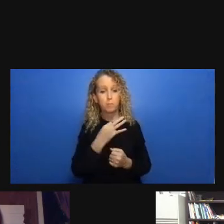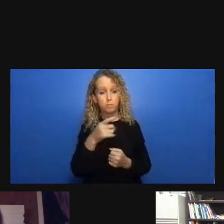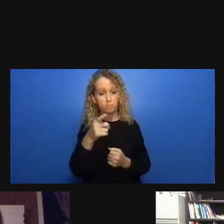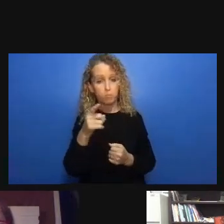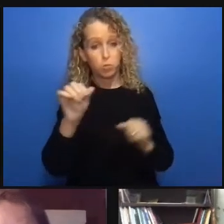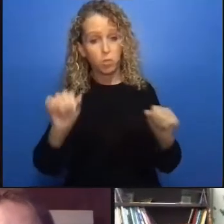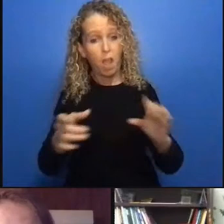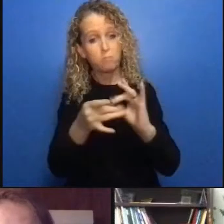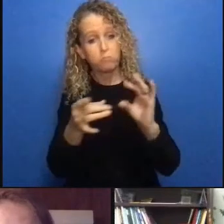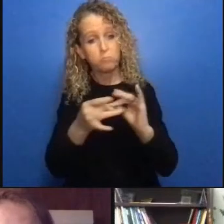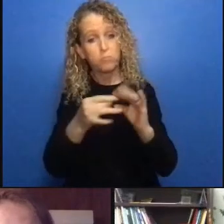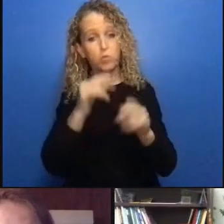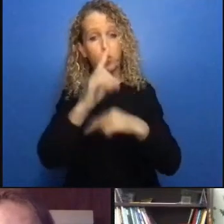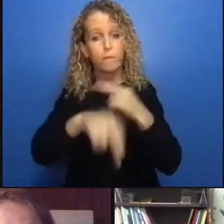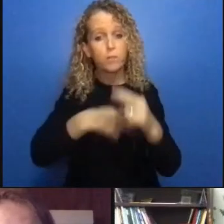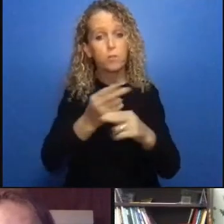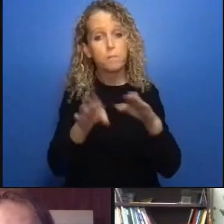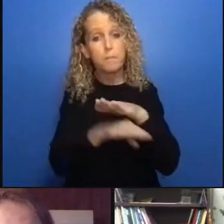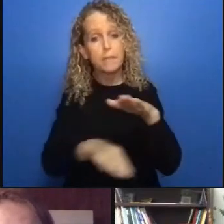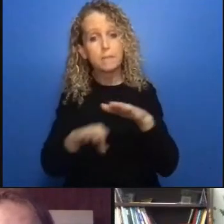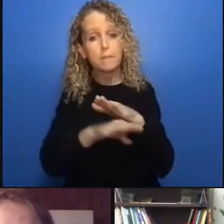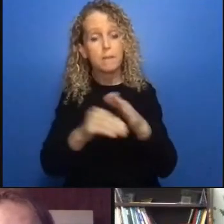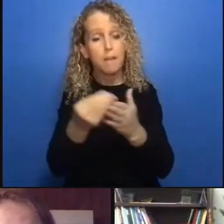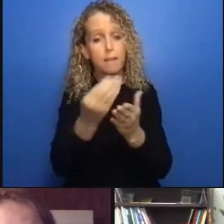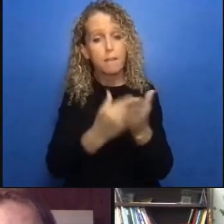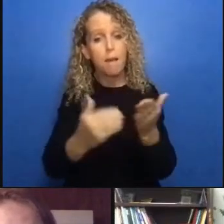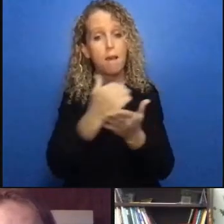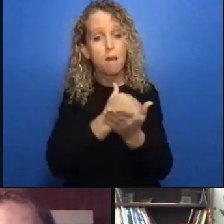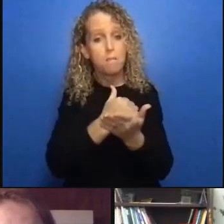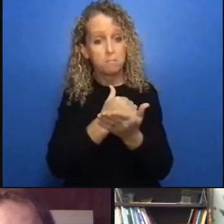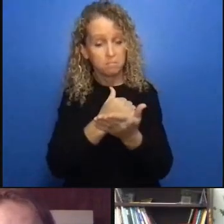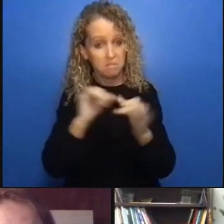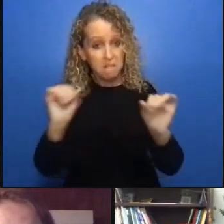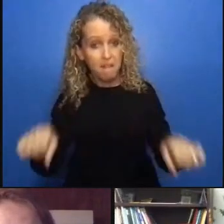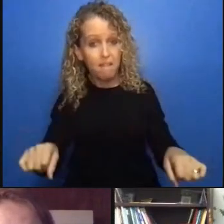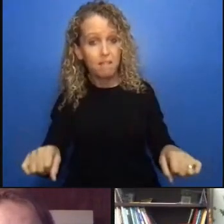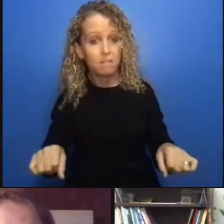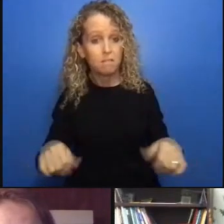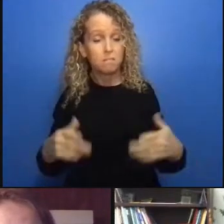it's it's a lot more complex obviously than than than a basic income but it's great place to start